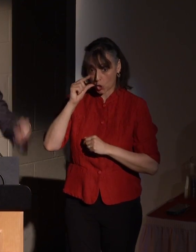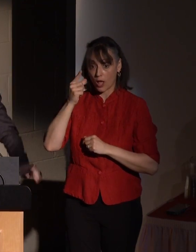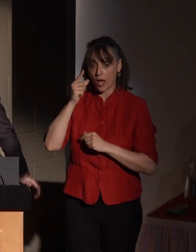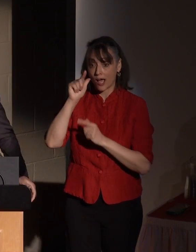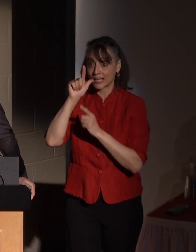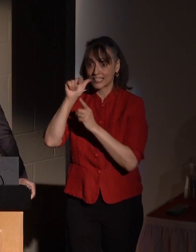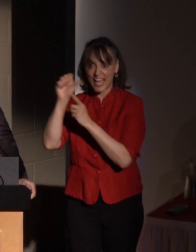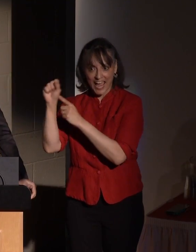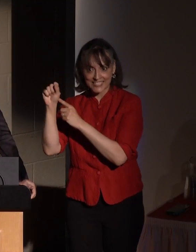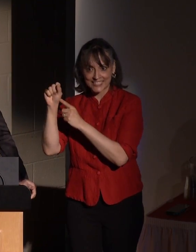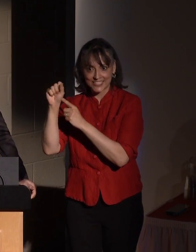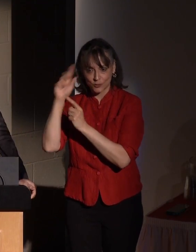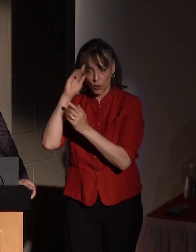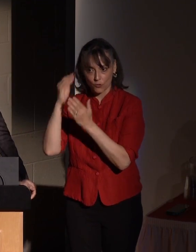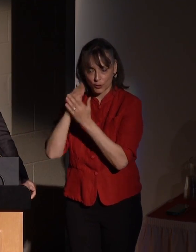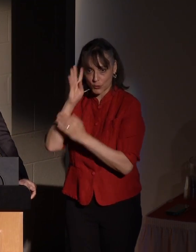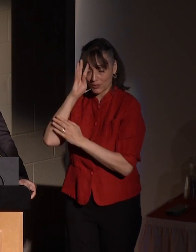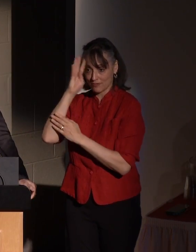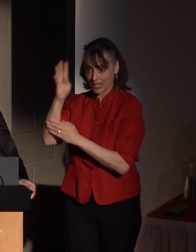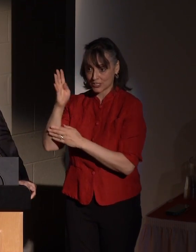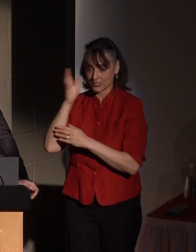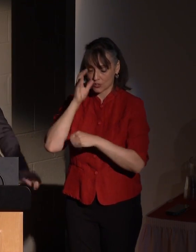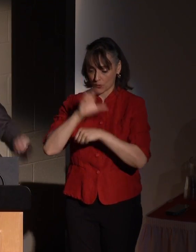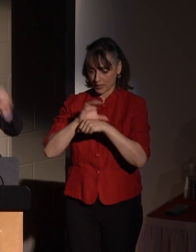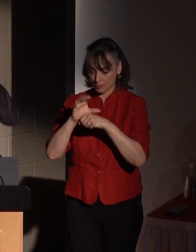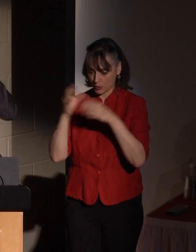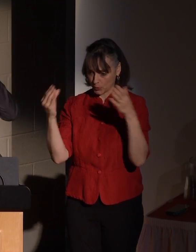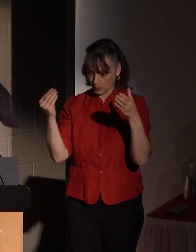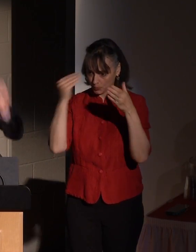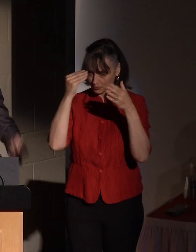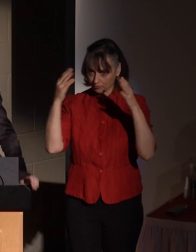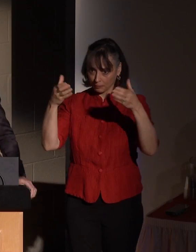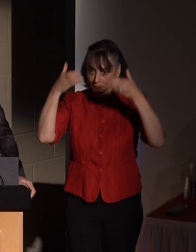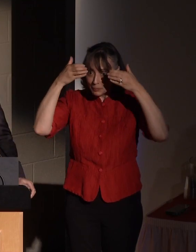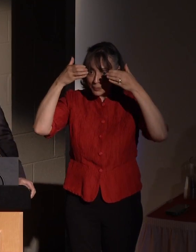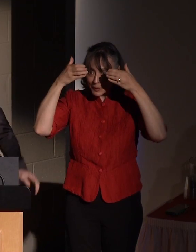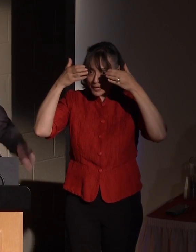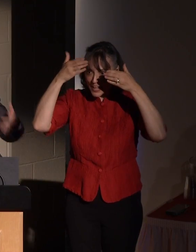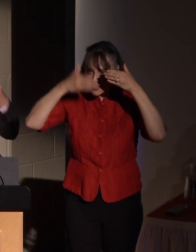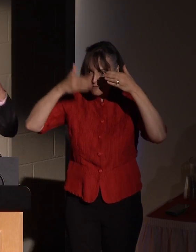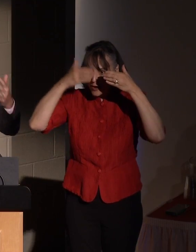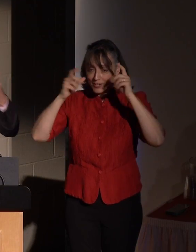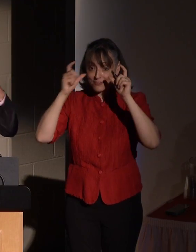new invention from Google that puts the computer interface right there in your -- in front of your eyeglasses, and do the